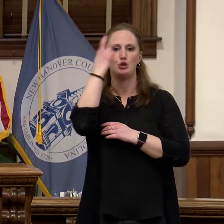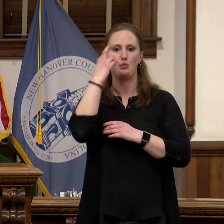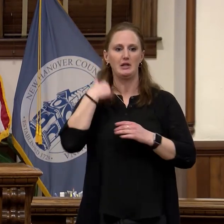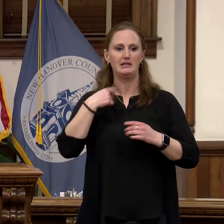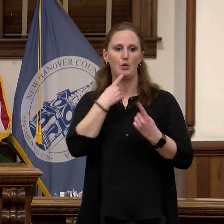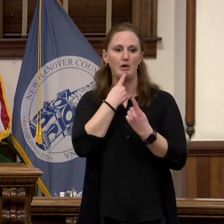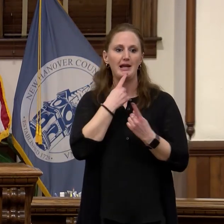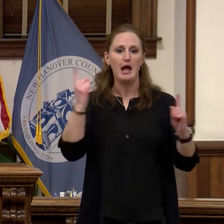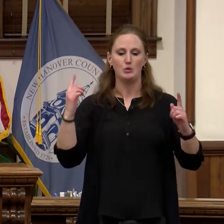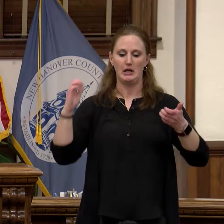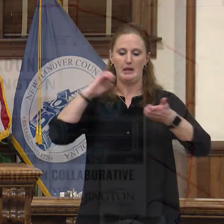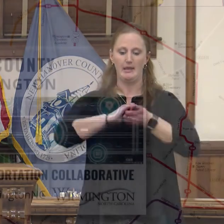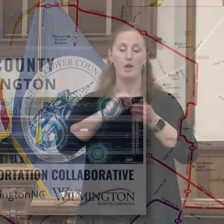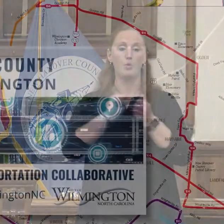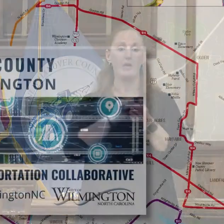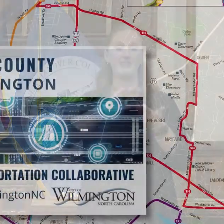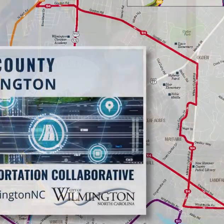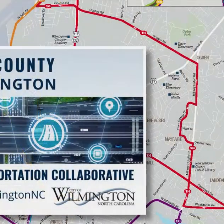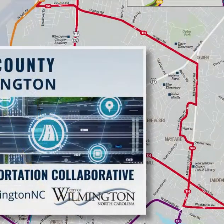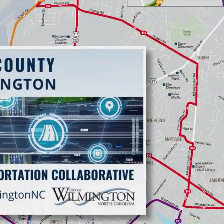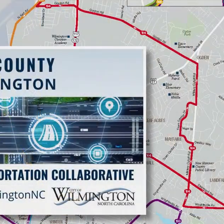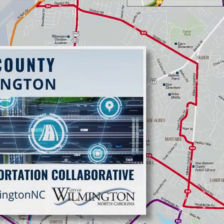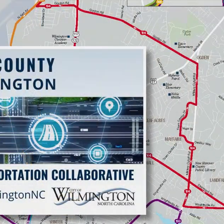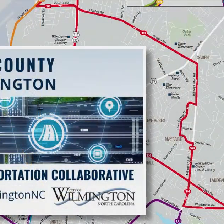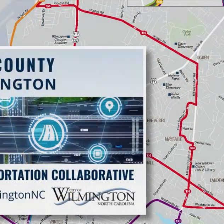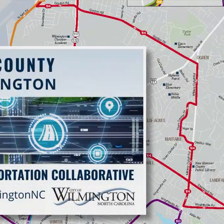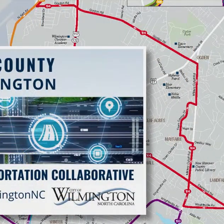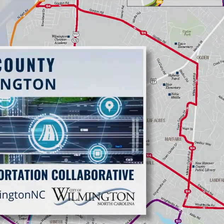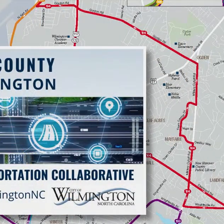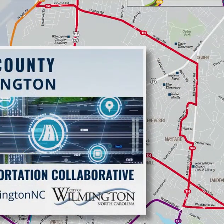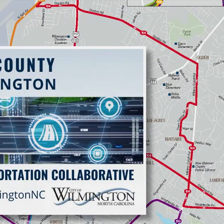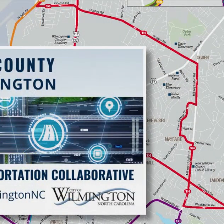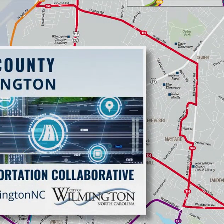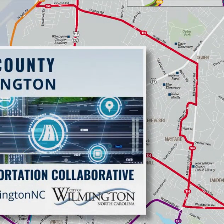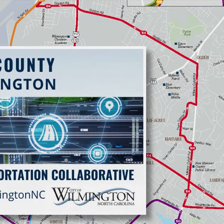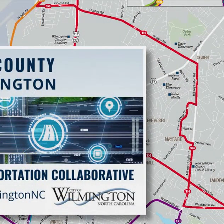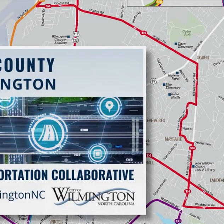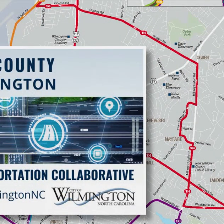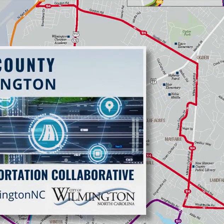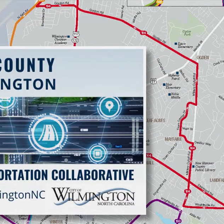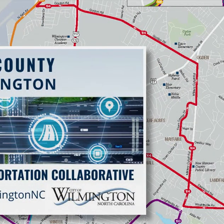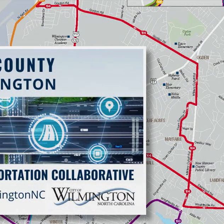Wilmington to take the next year to evaluate, revamp and transform our public